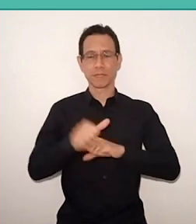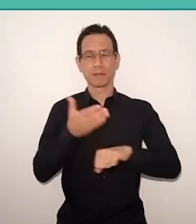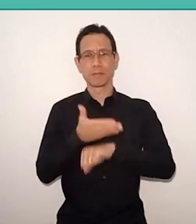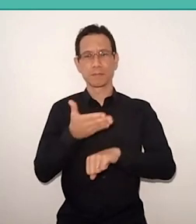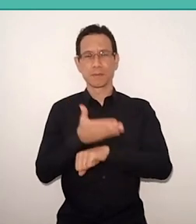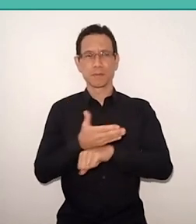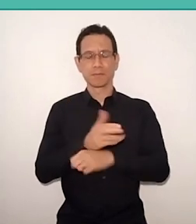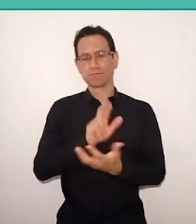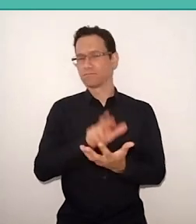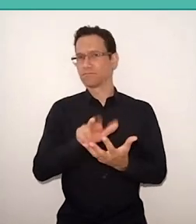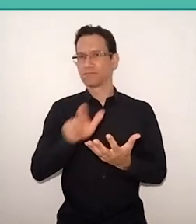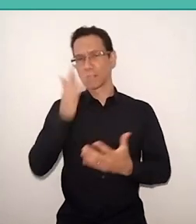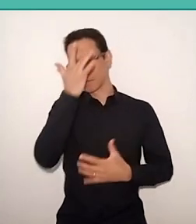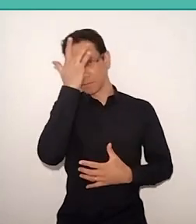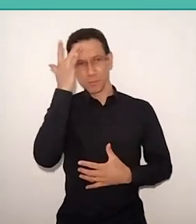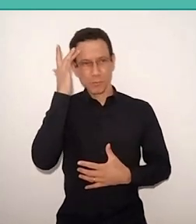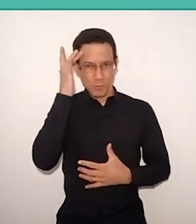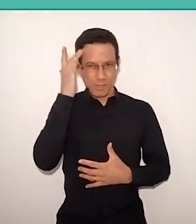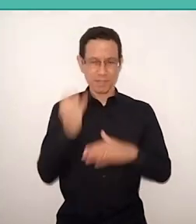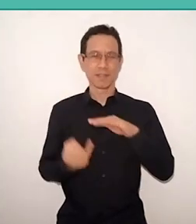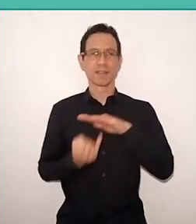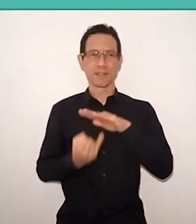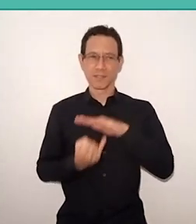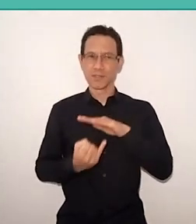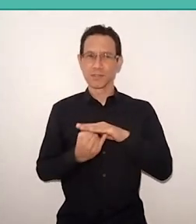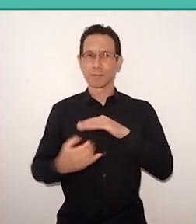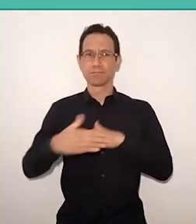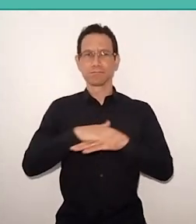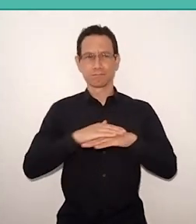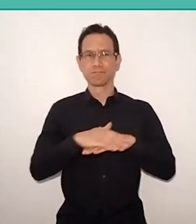from various institutions, to really discuss, these themes